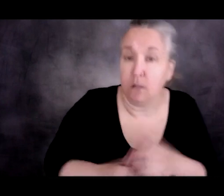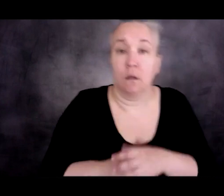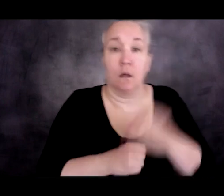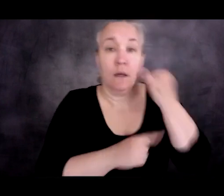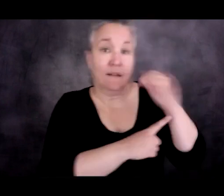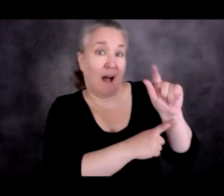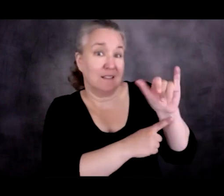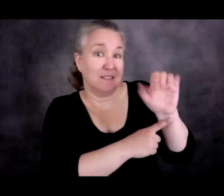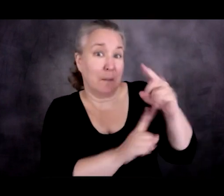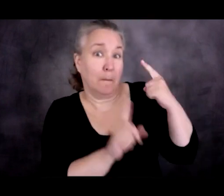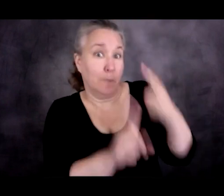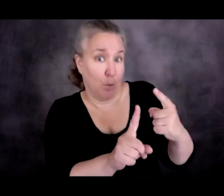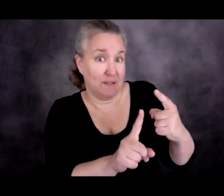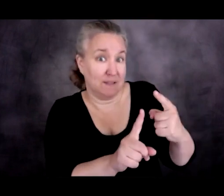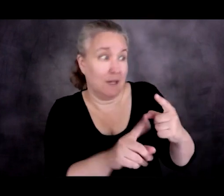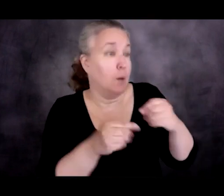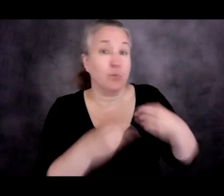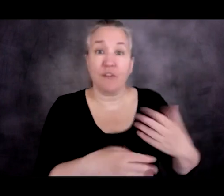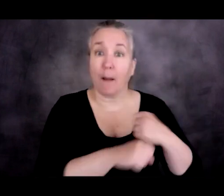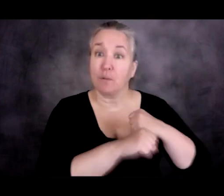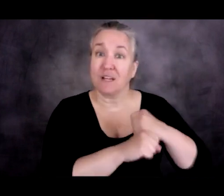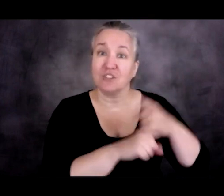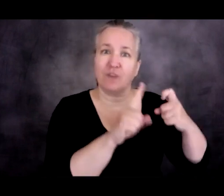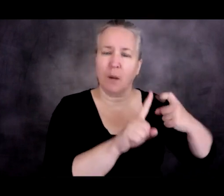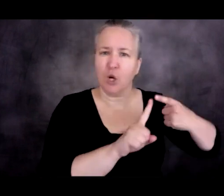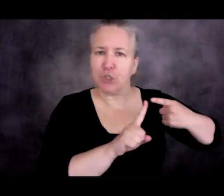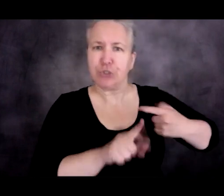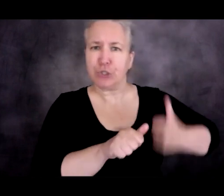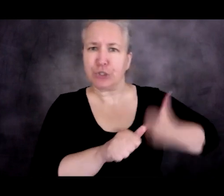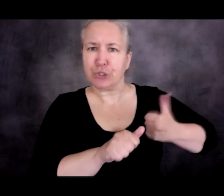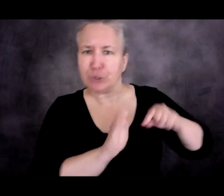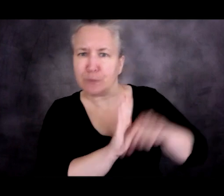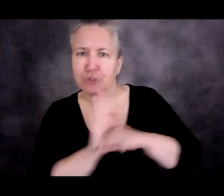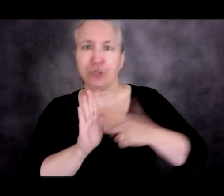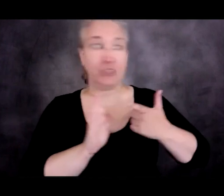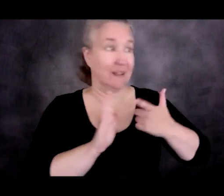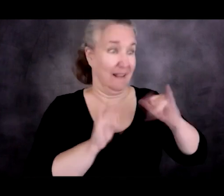from freedom of persecution, that's not what was happening with the Remain in Mexico program.